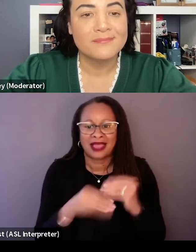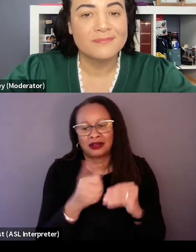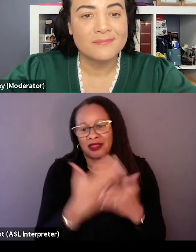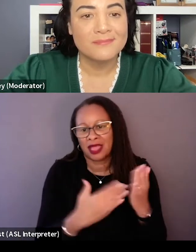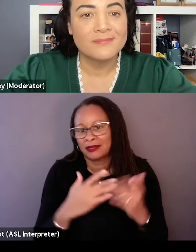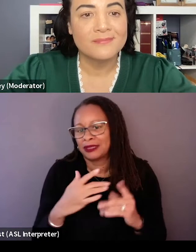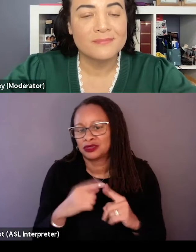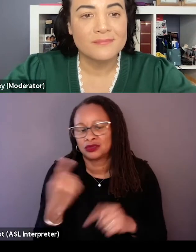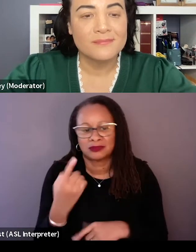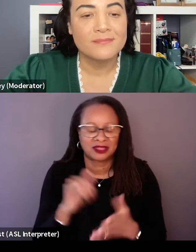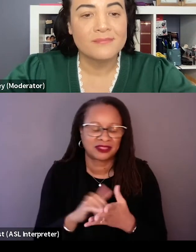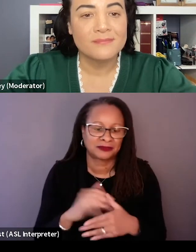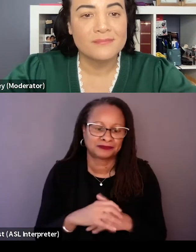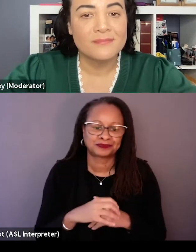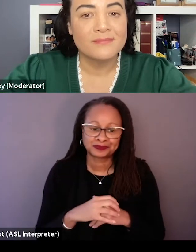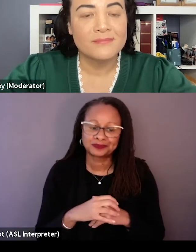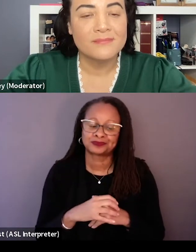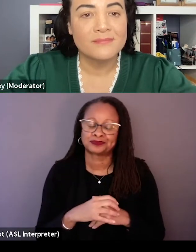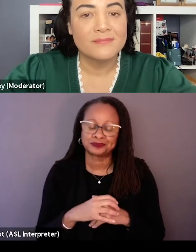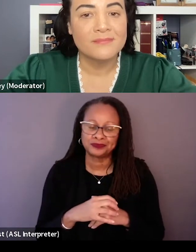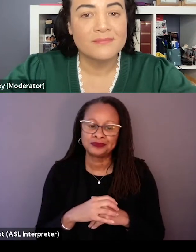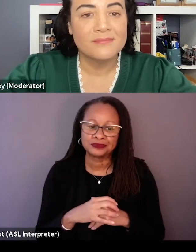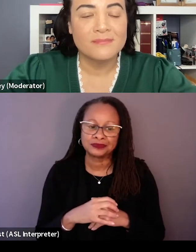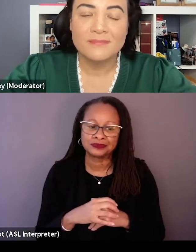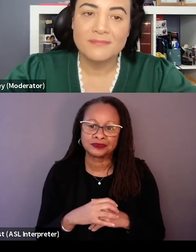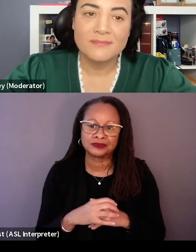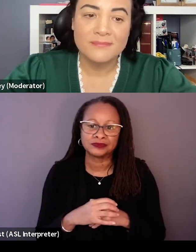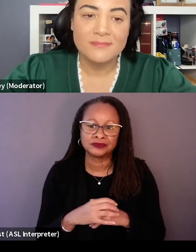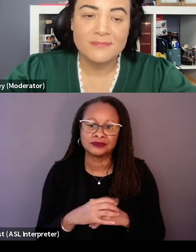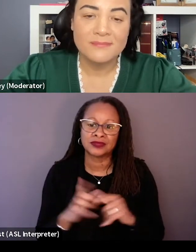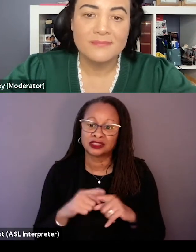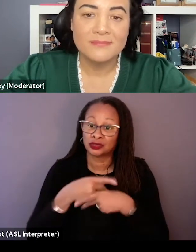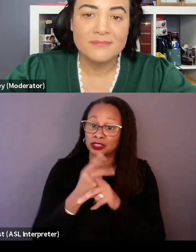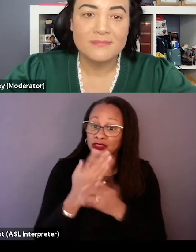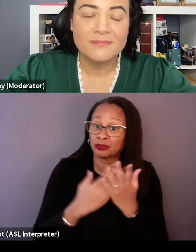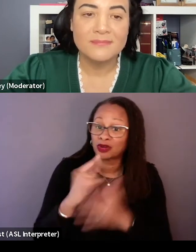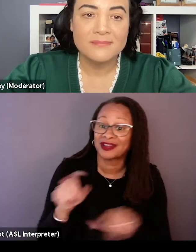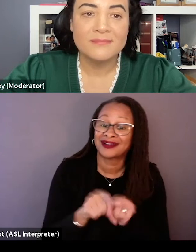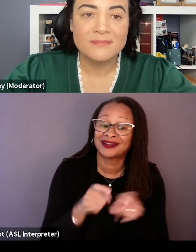that it's added another element to the production part of it is managing all of the different elements